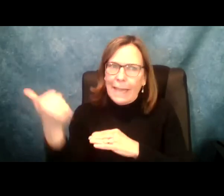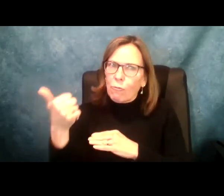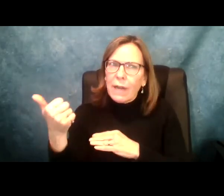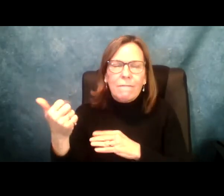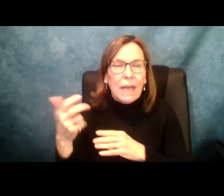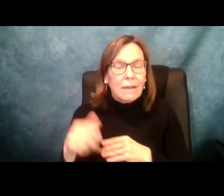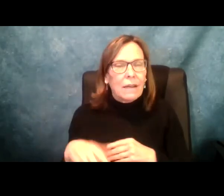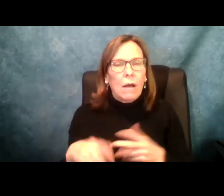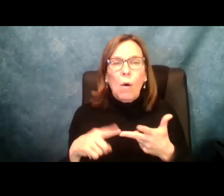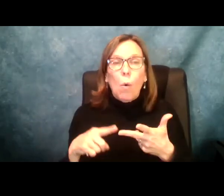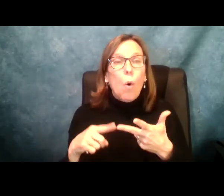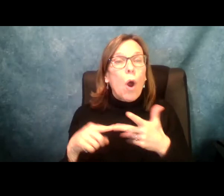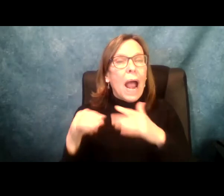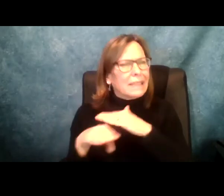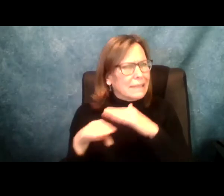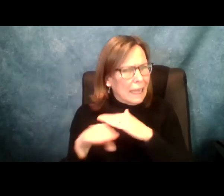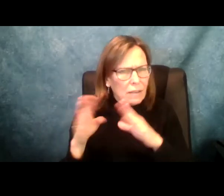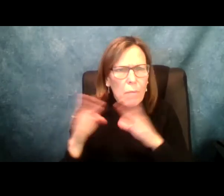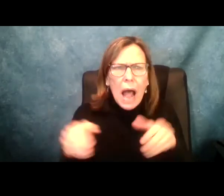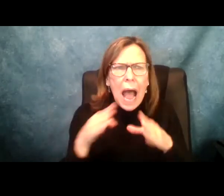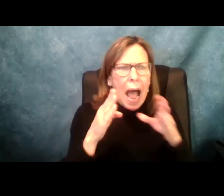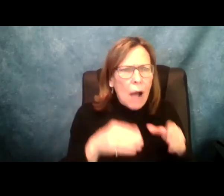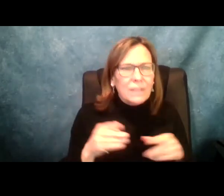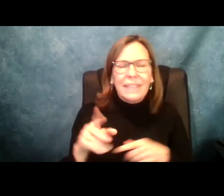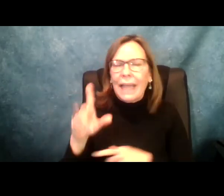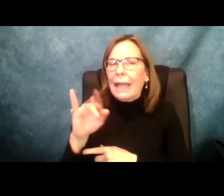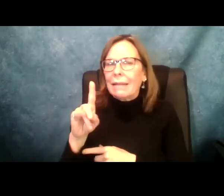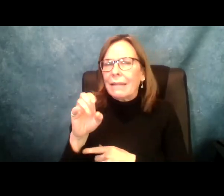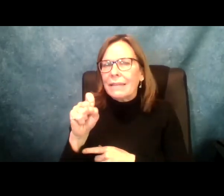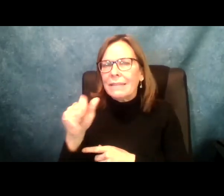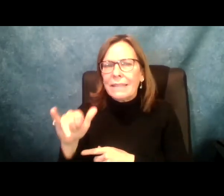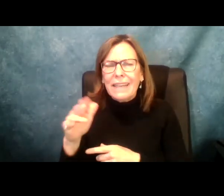getting rid of the Medicaid global